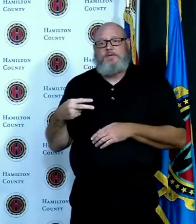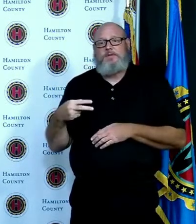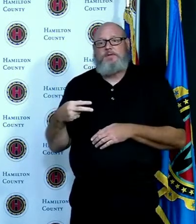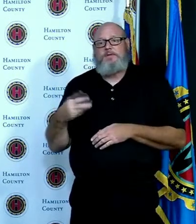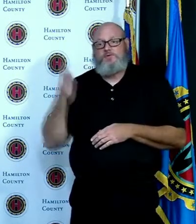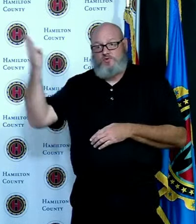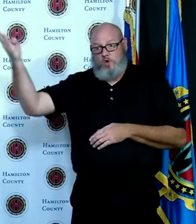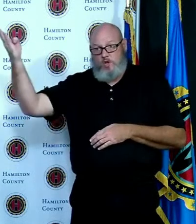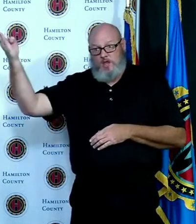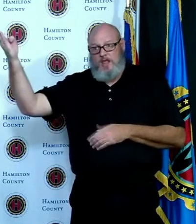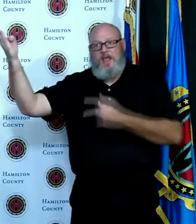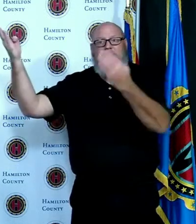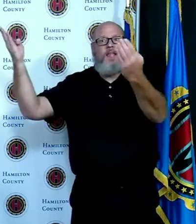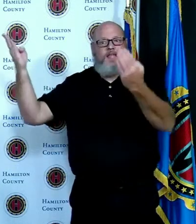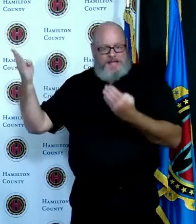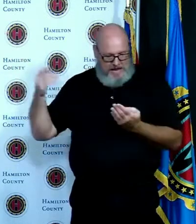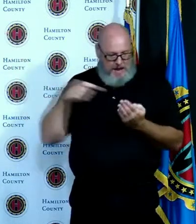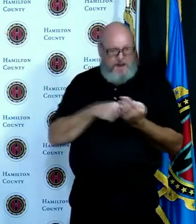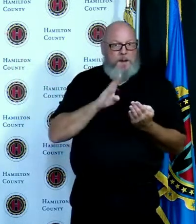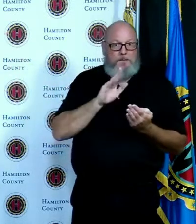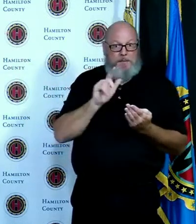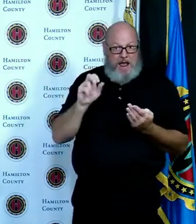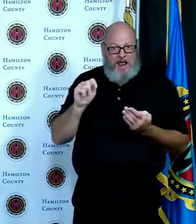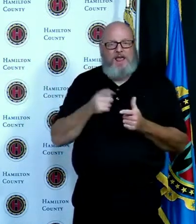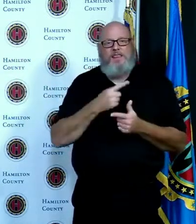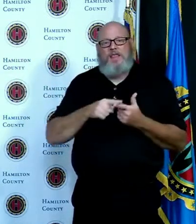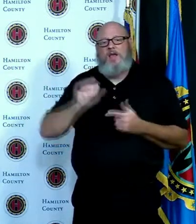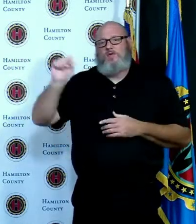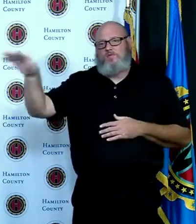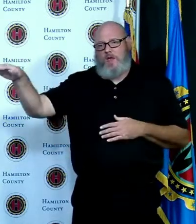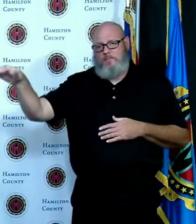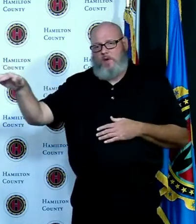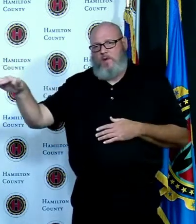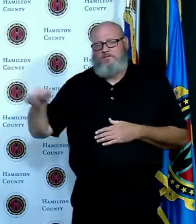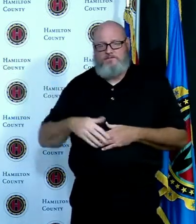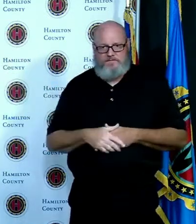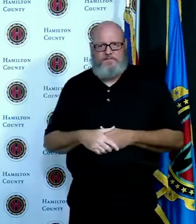get the ballot so there is a time lag here and people need to do that sooner than later so so